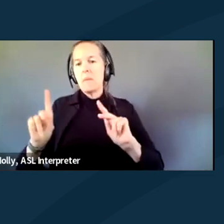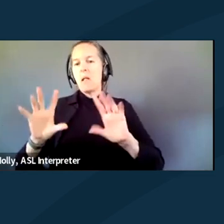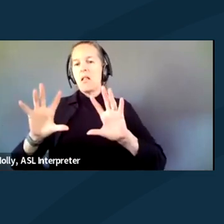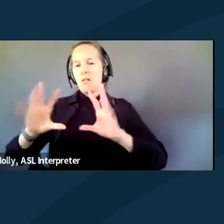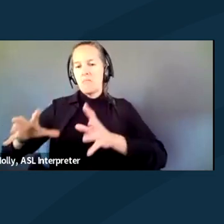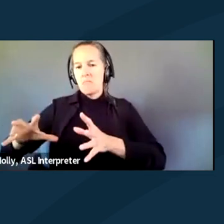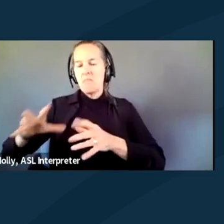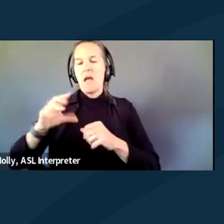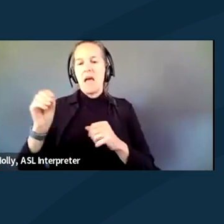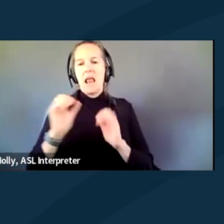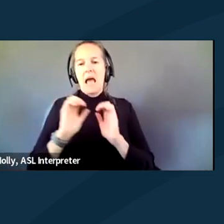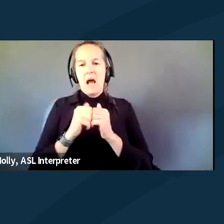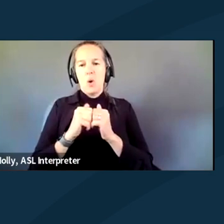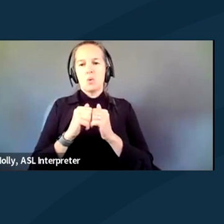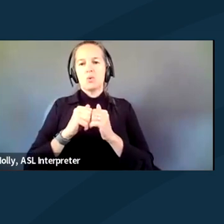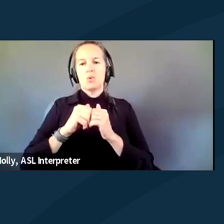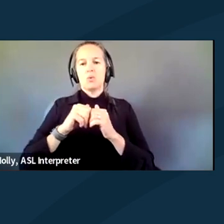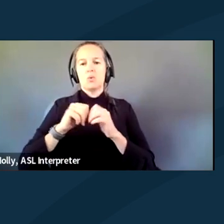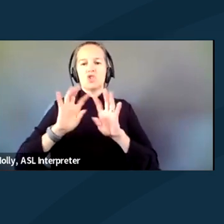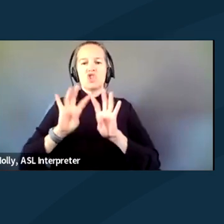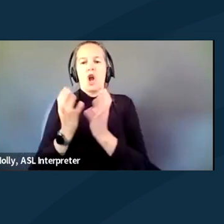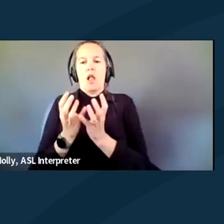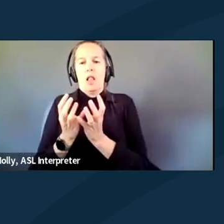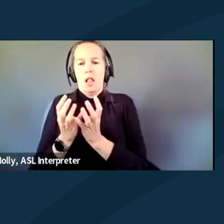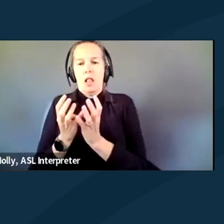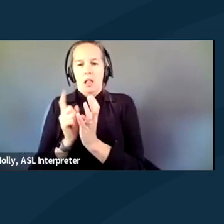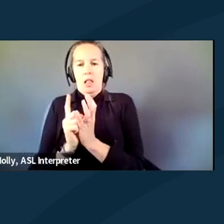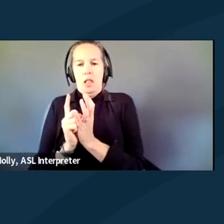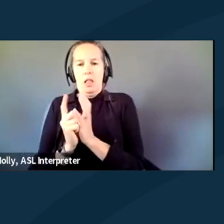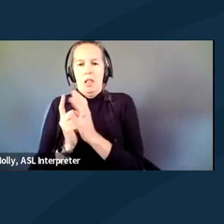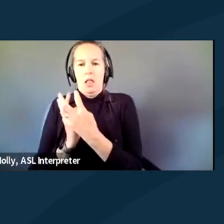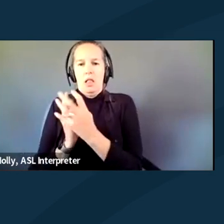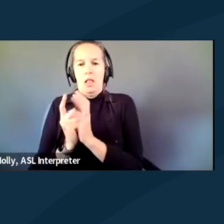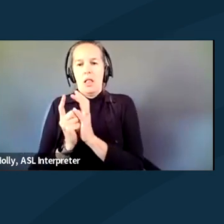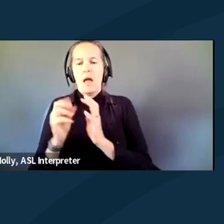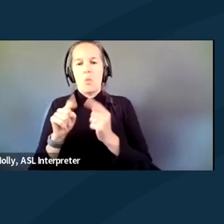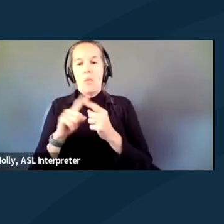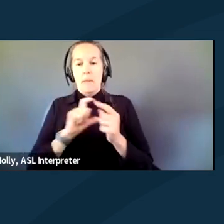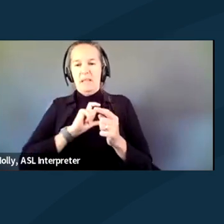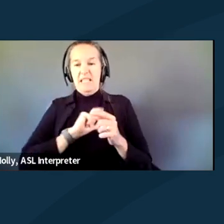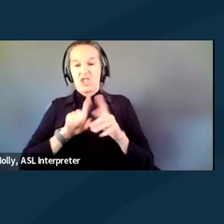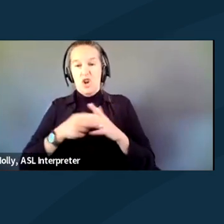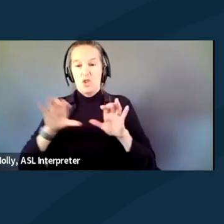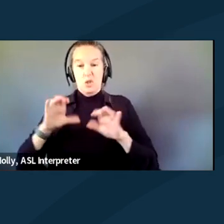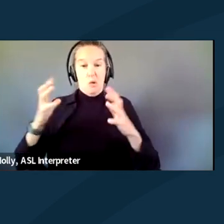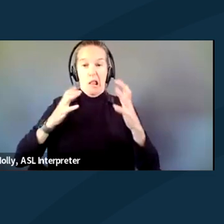and how to get around, circle around the police when they start doing dirty things to you, attacking you and whatnot.